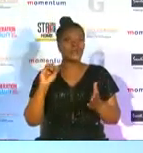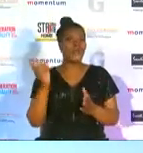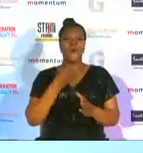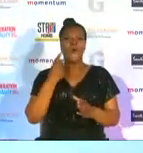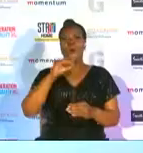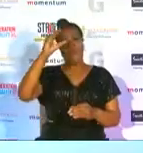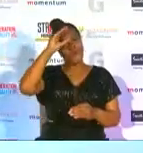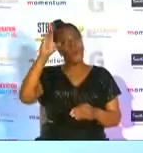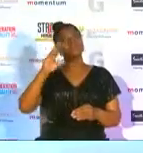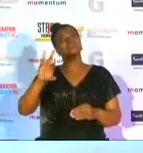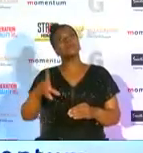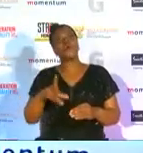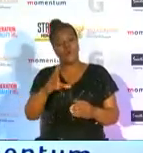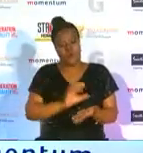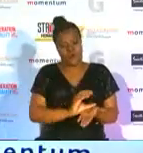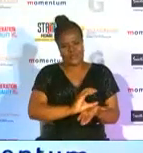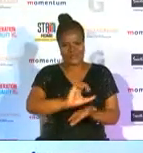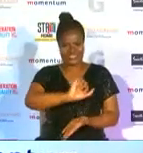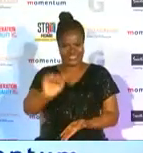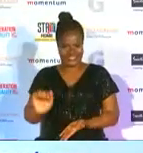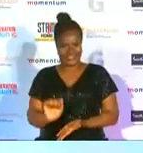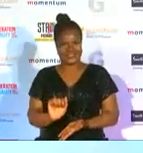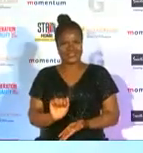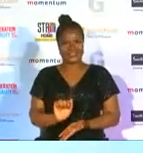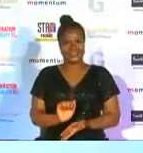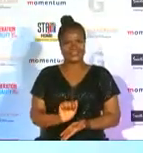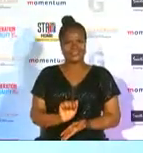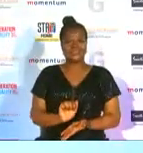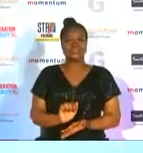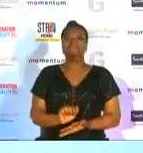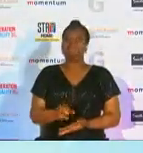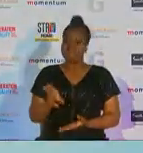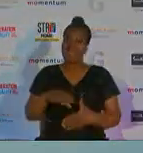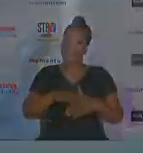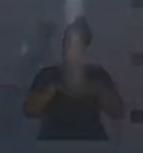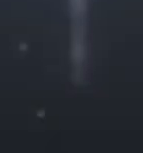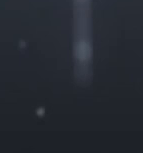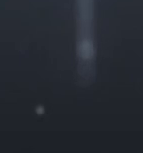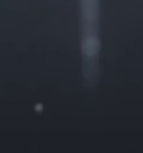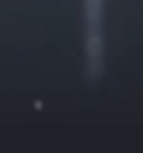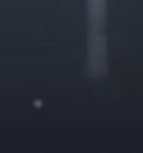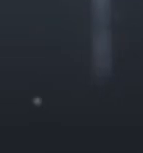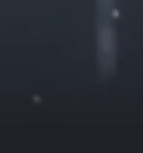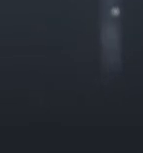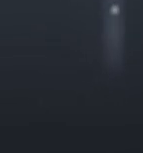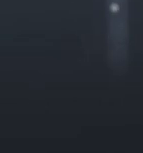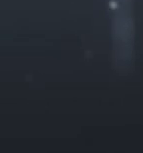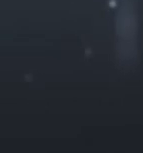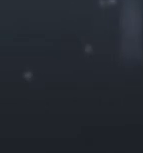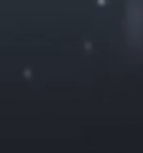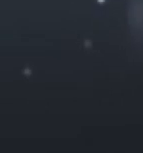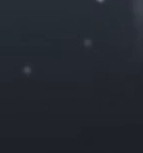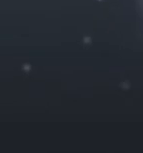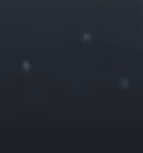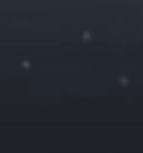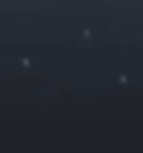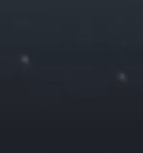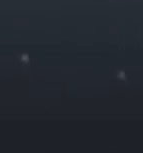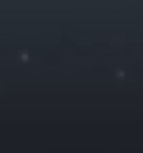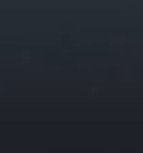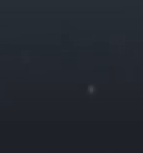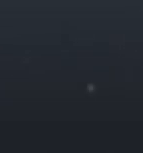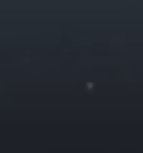as well for their contribution much and congratulations again